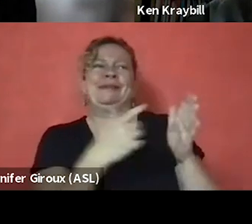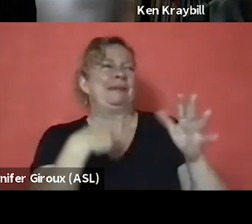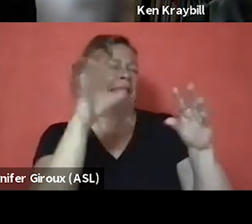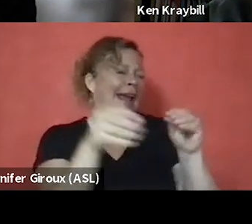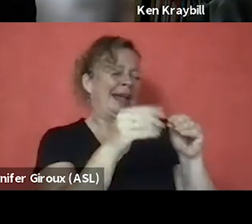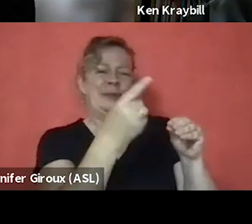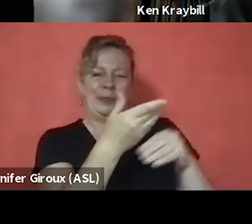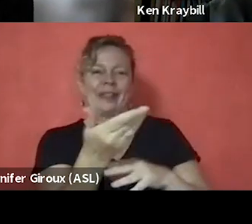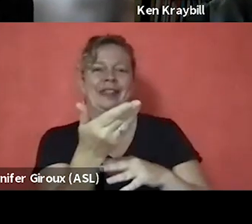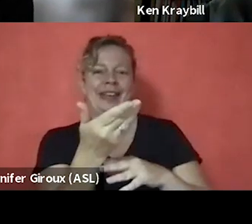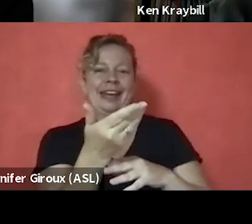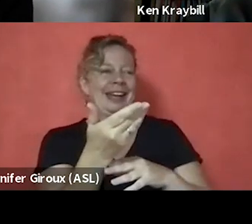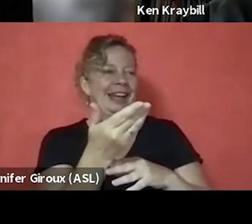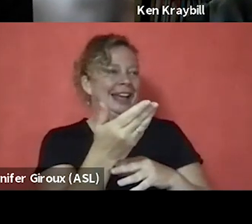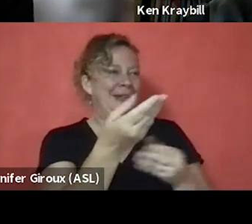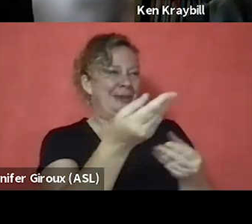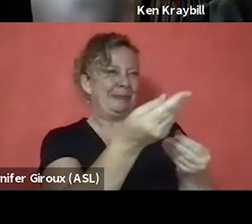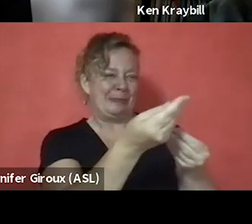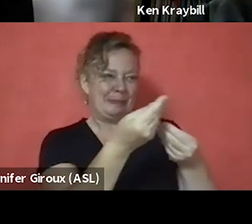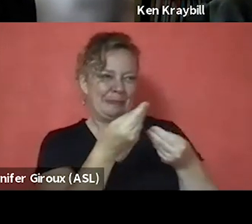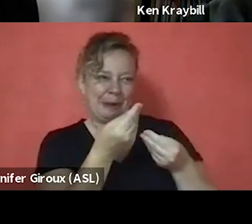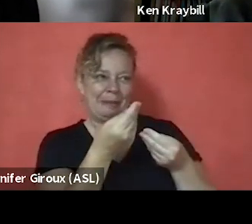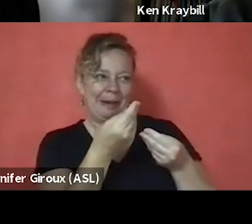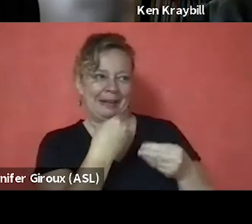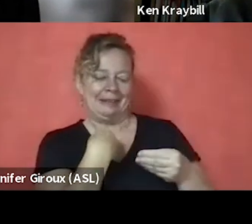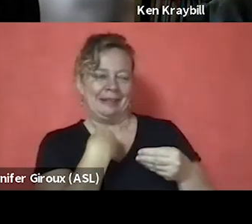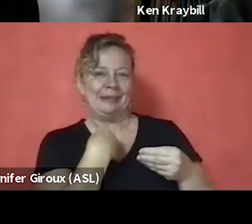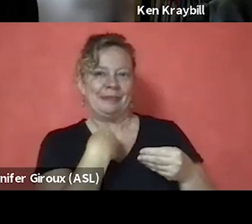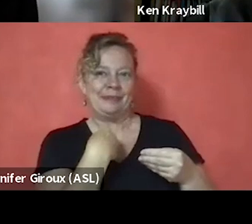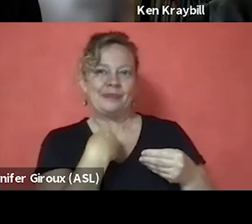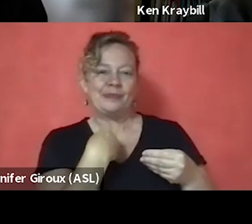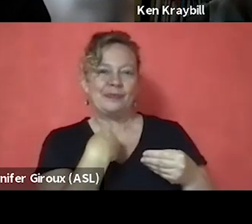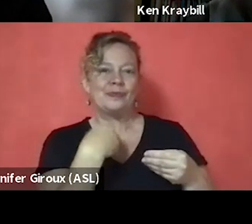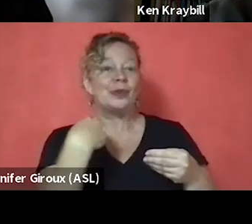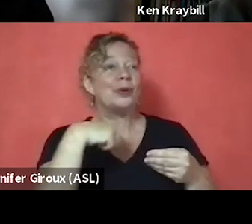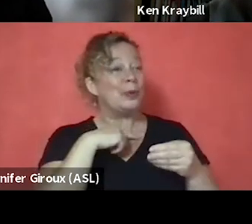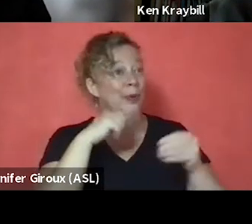You brought it back to mind. And that is, we are survivors.